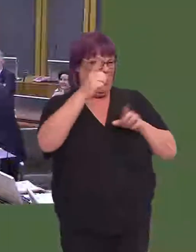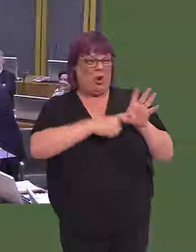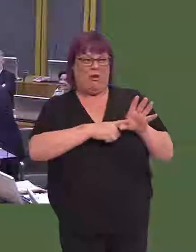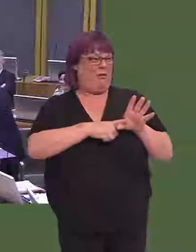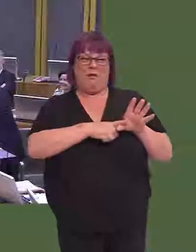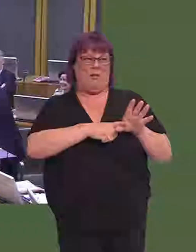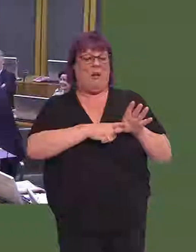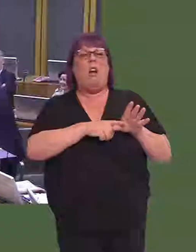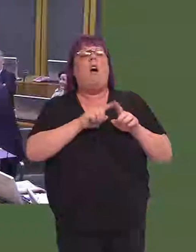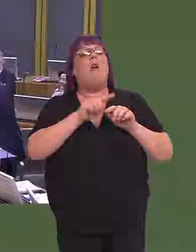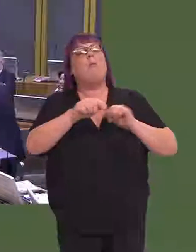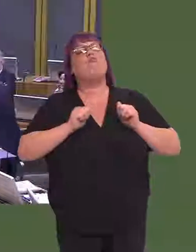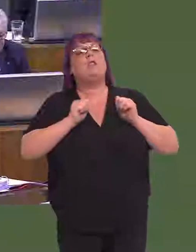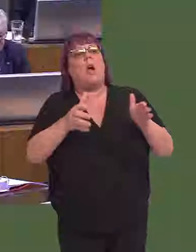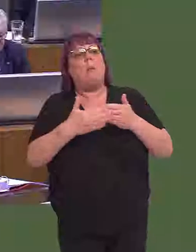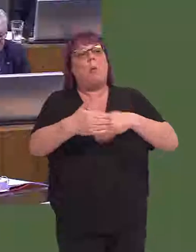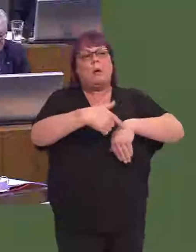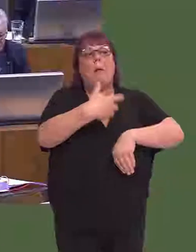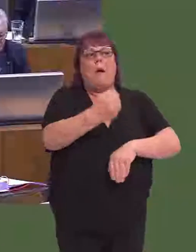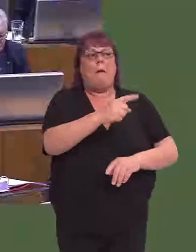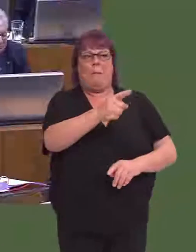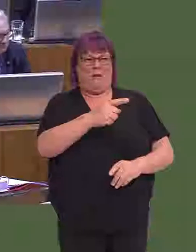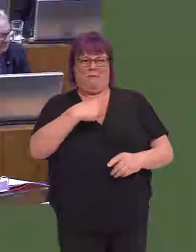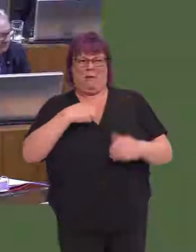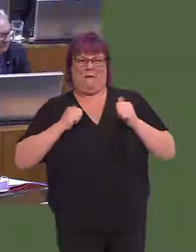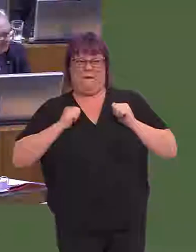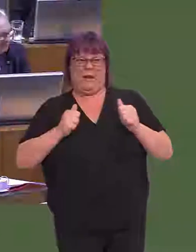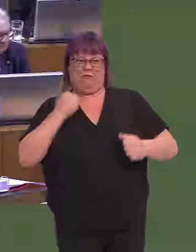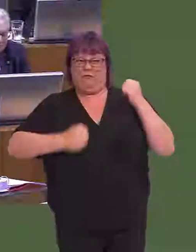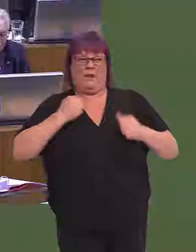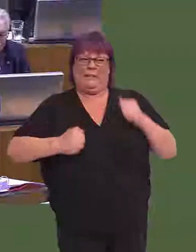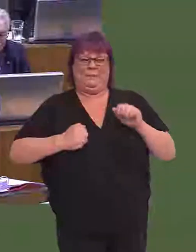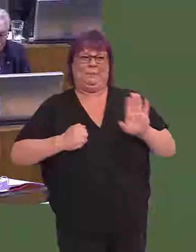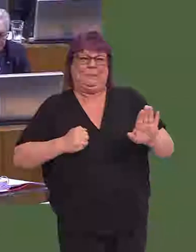in under a year. I will have more time on my hands after December, but I think that's misplaced faith.